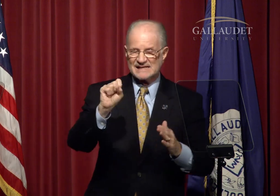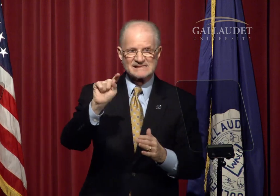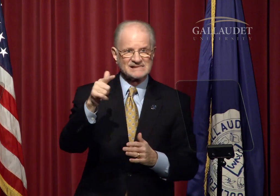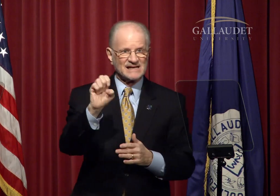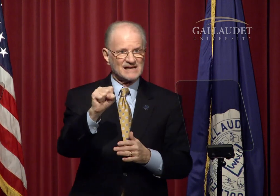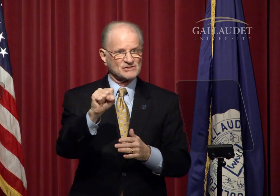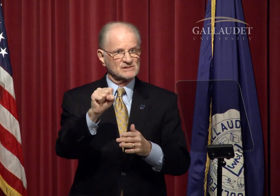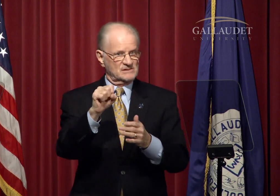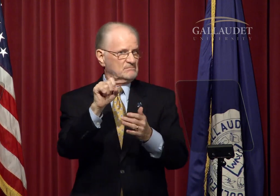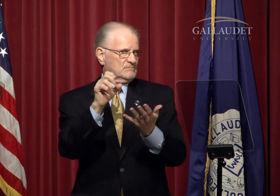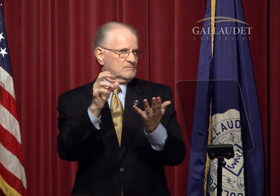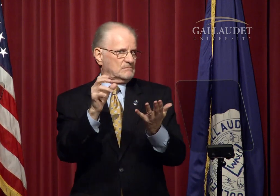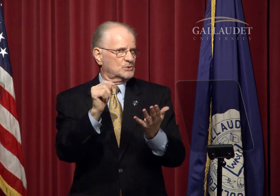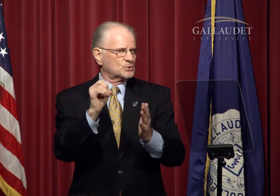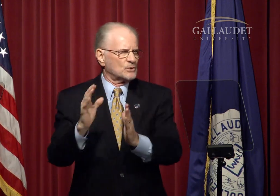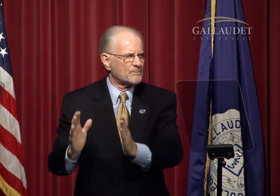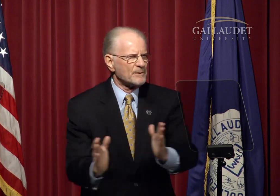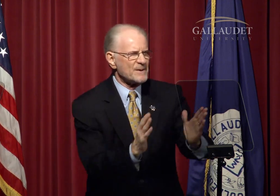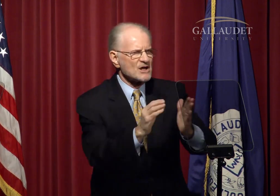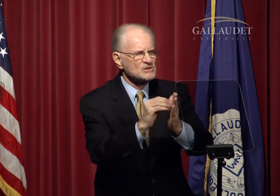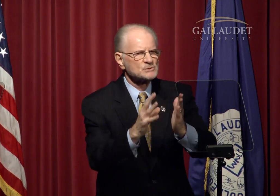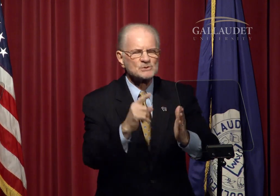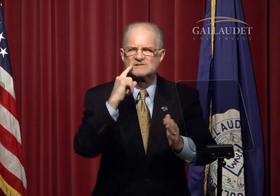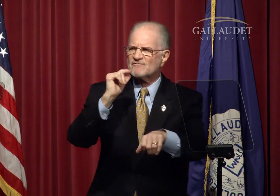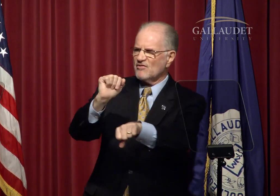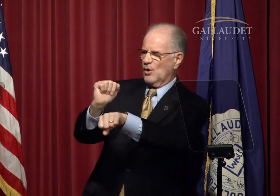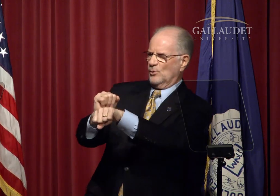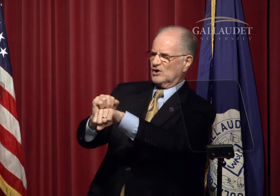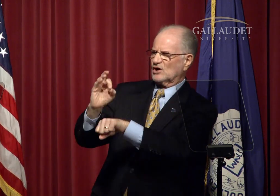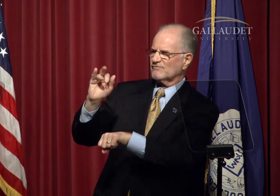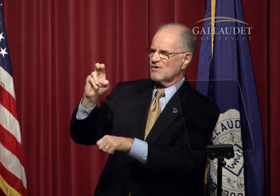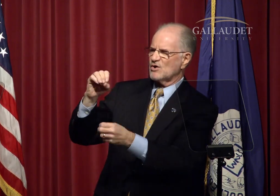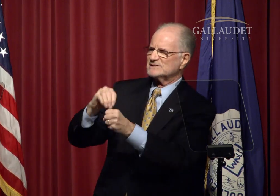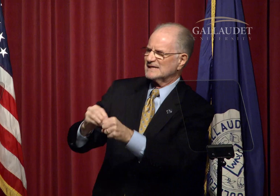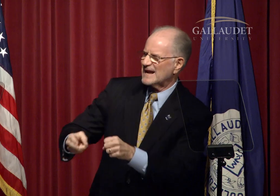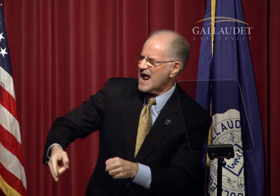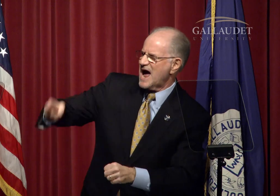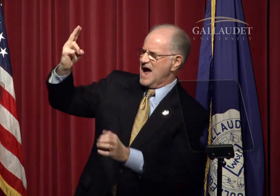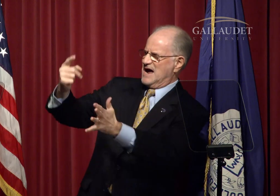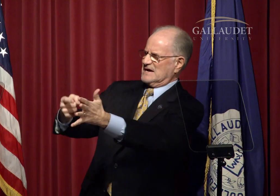in the planning stages to prepare students